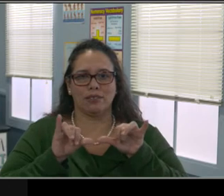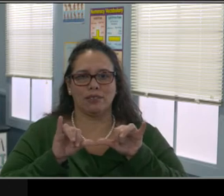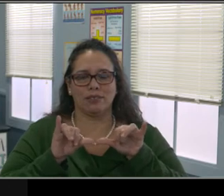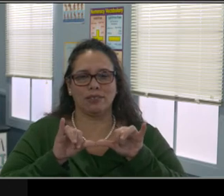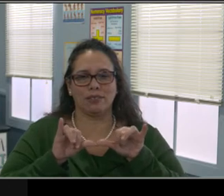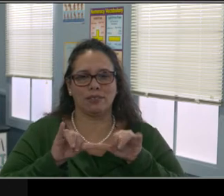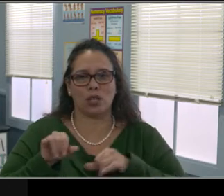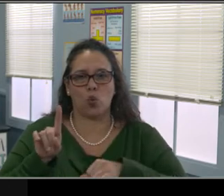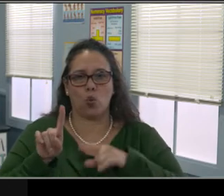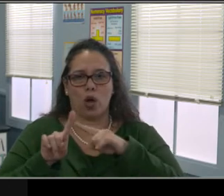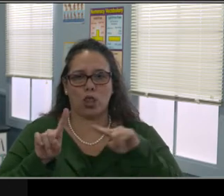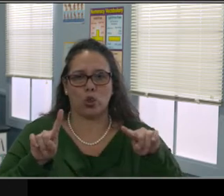Next slide.